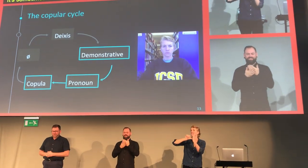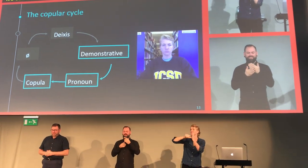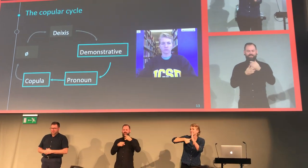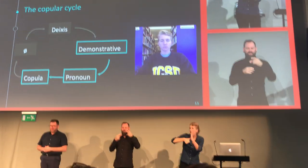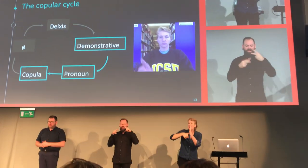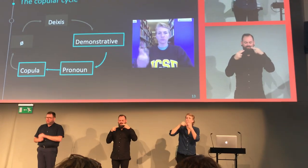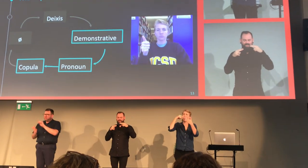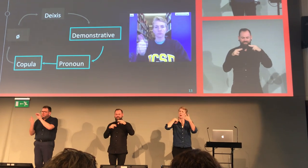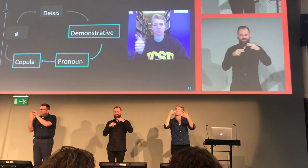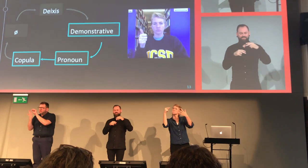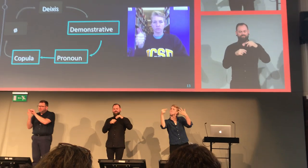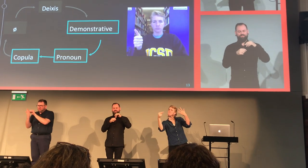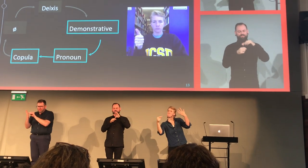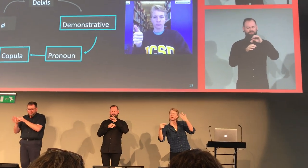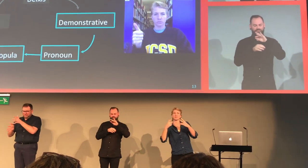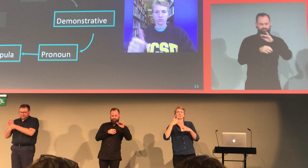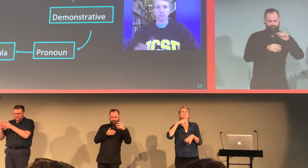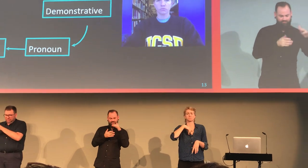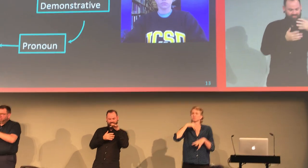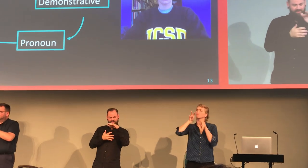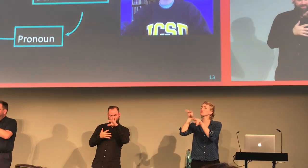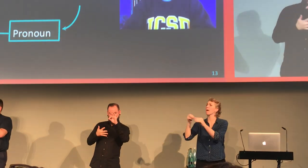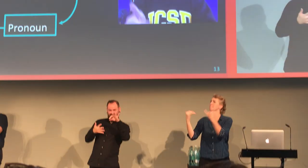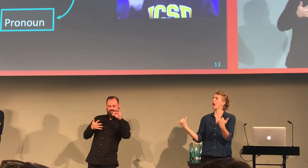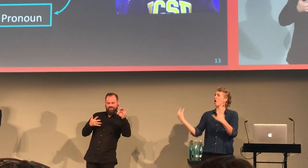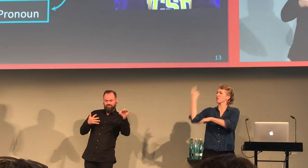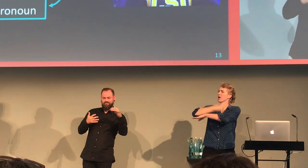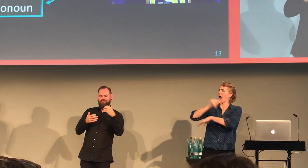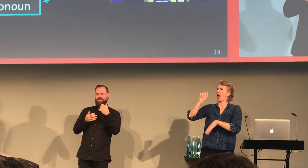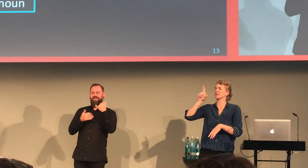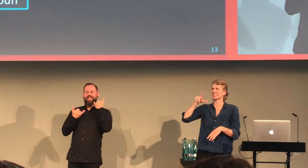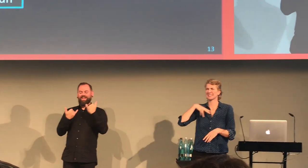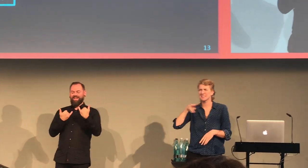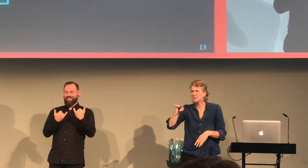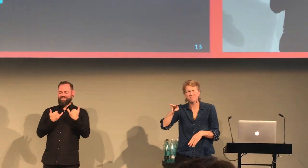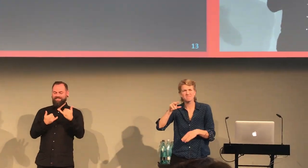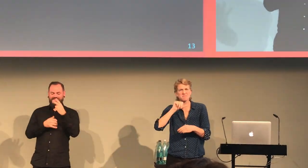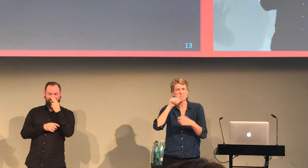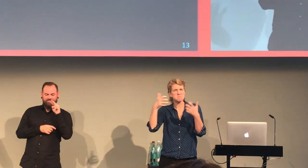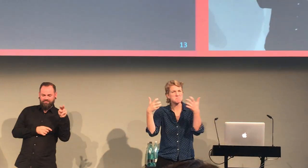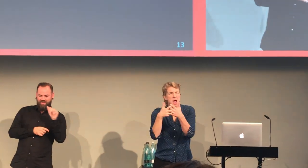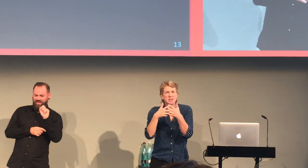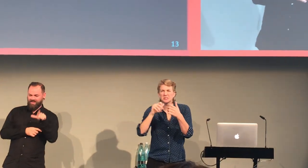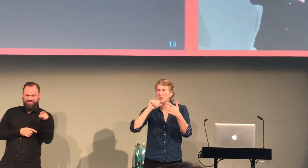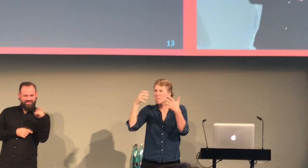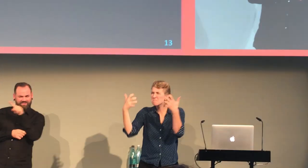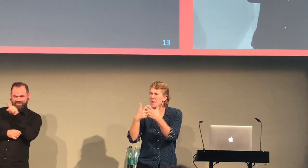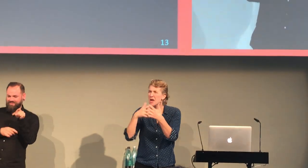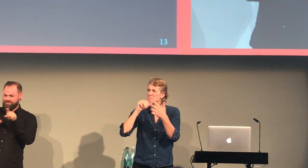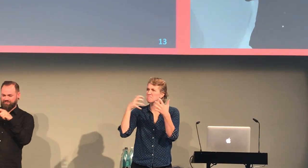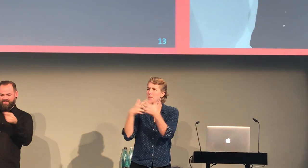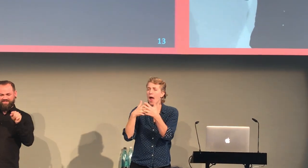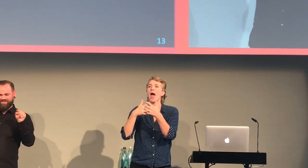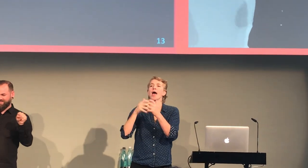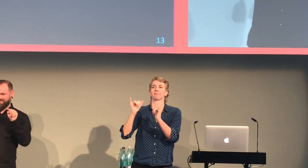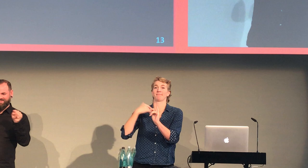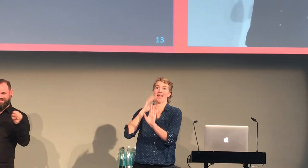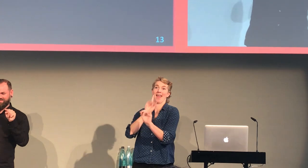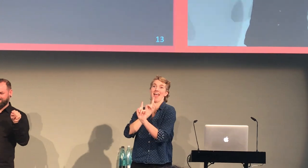that says this is a reflexive or used for reflection or for emphasis. But there are things that I looked at